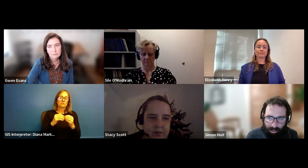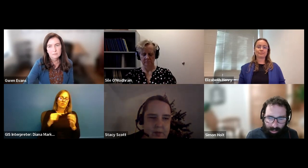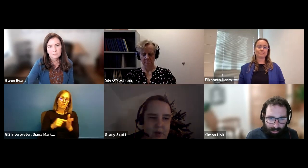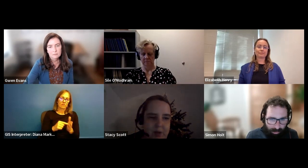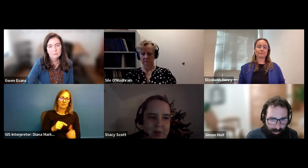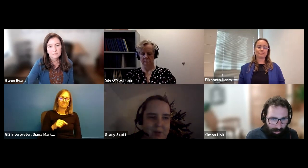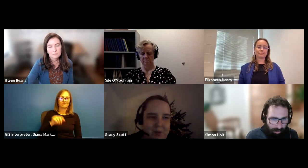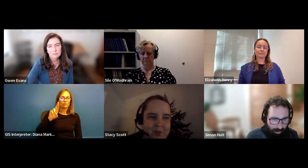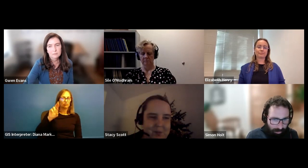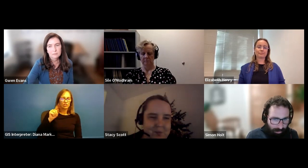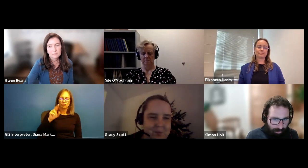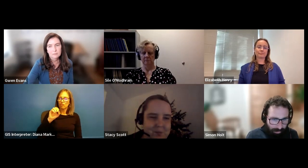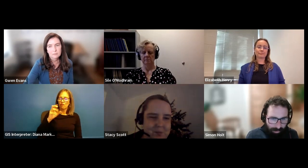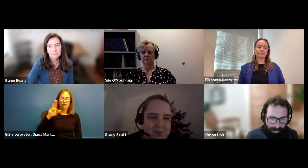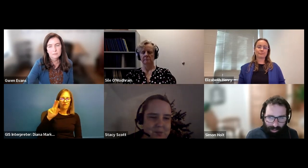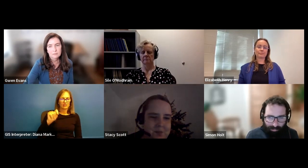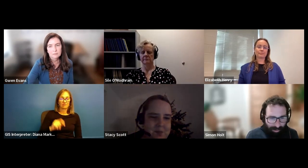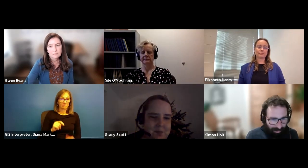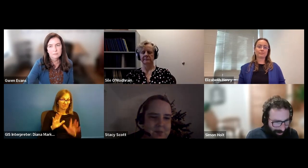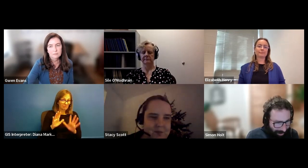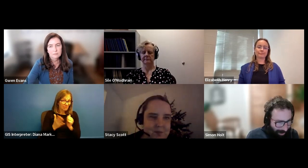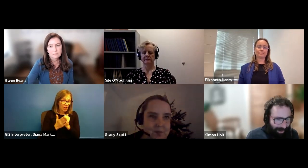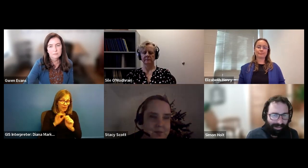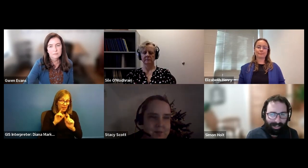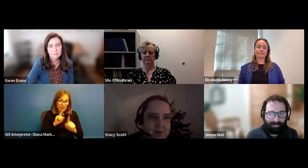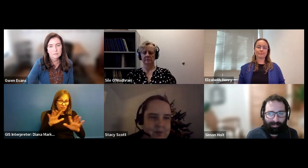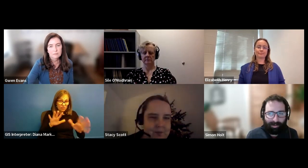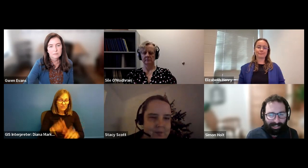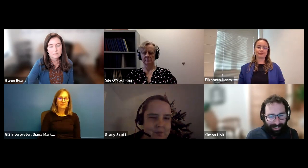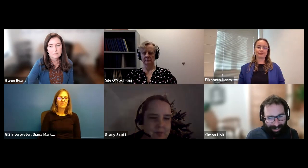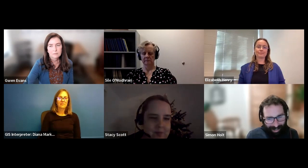Stacy Scott: I hope that helps Simon Holt: absolutely. Thanks very much.